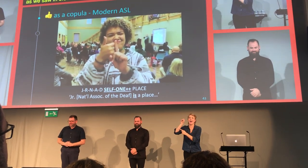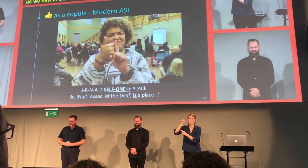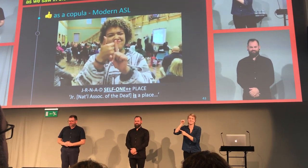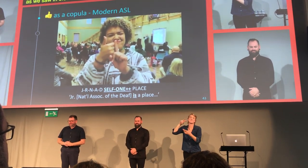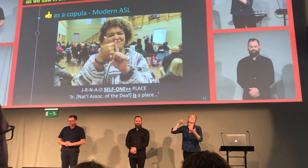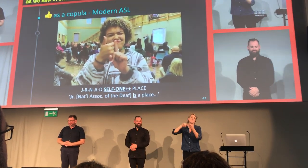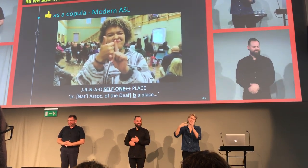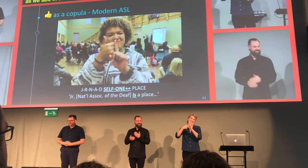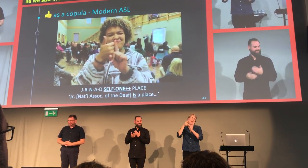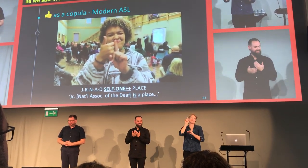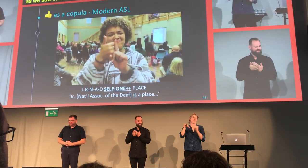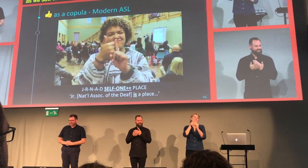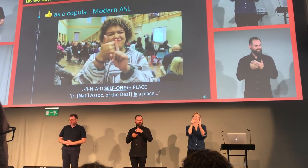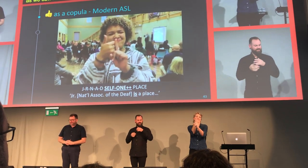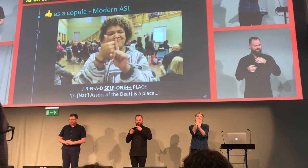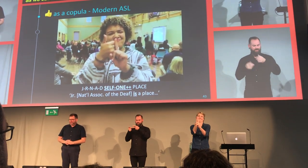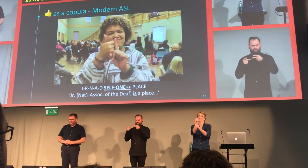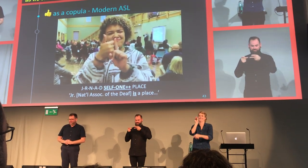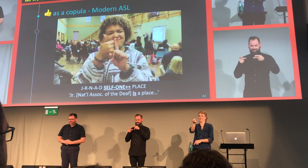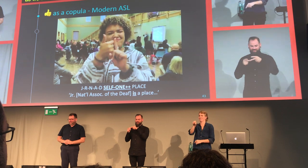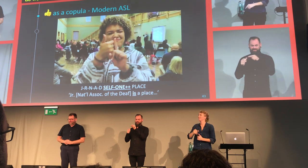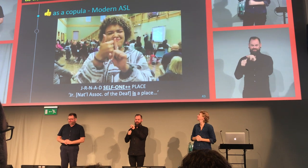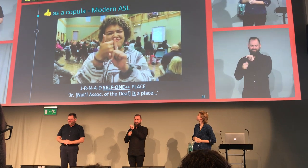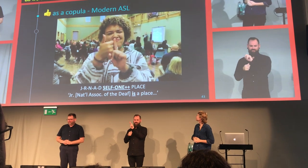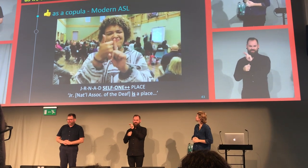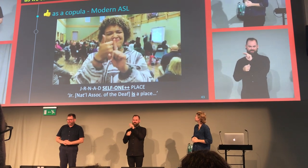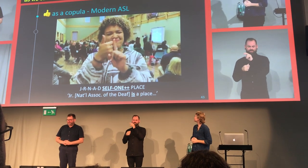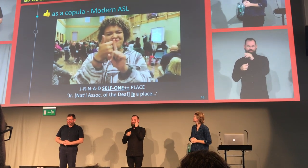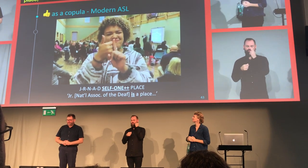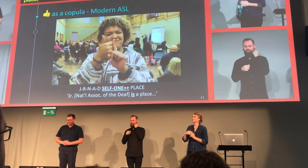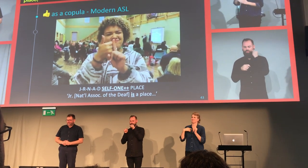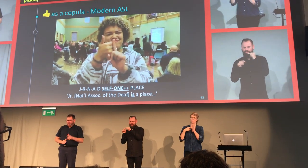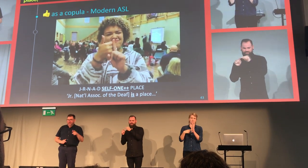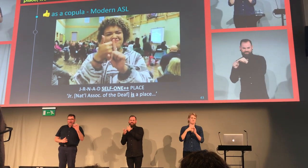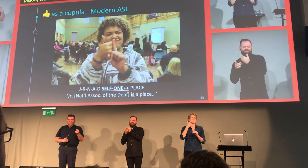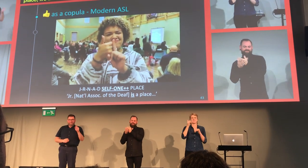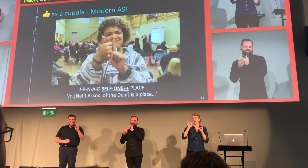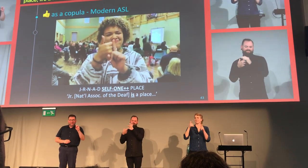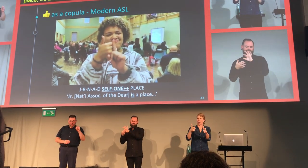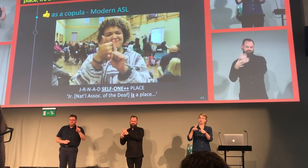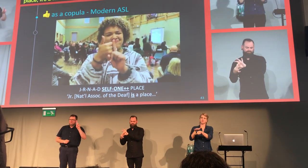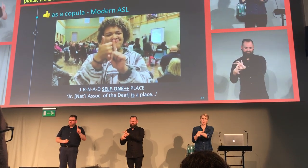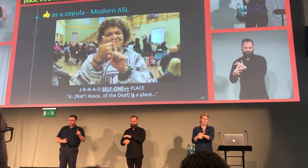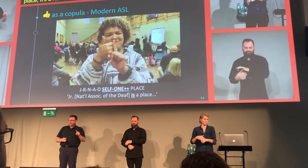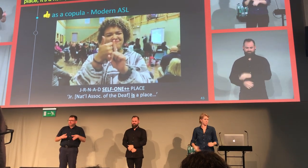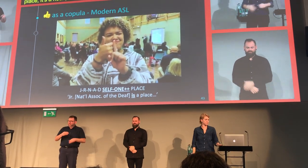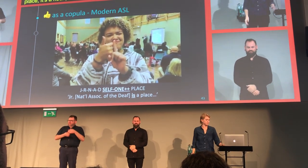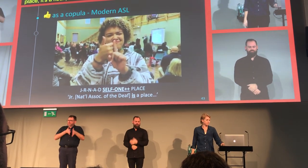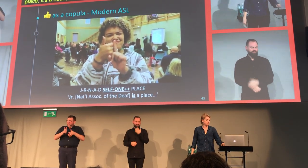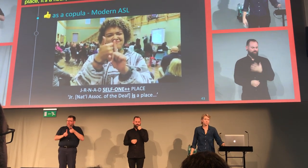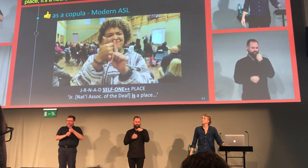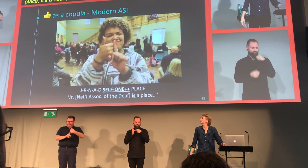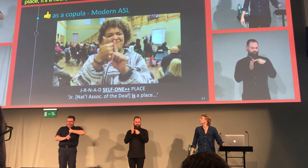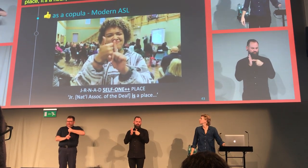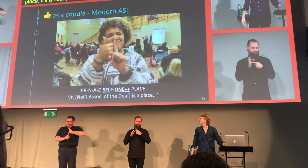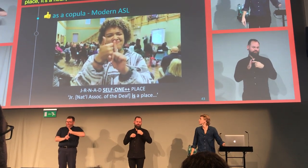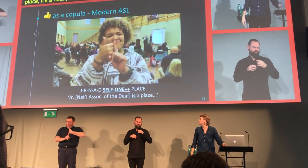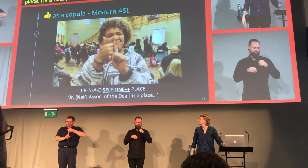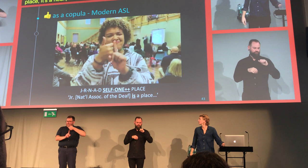Because this is a place, it's a noun, which means we have to insert "self." This is again a normal speed